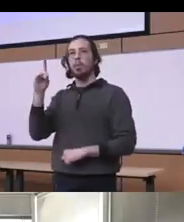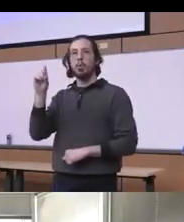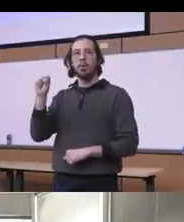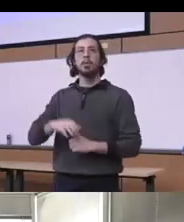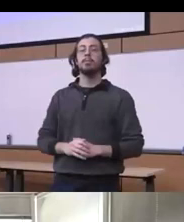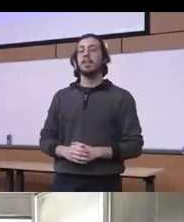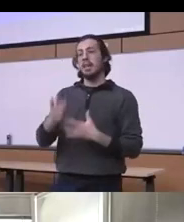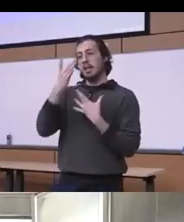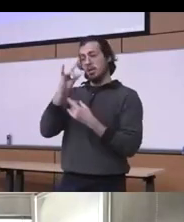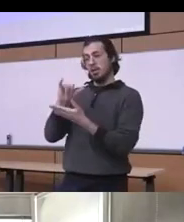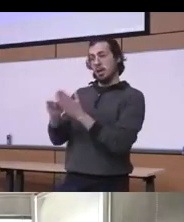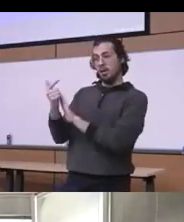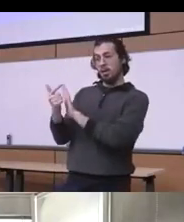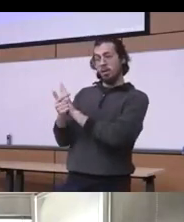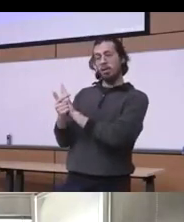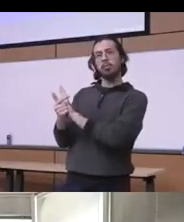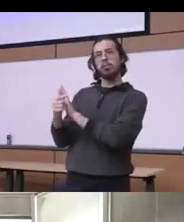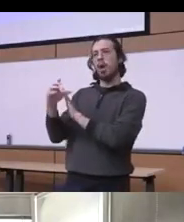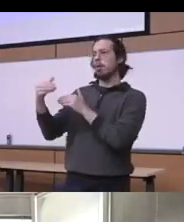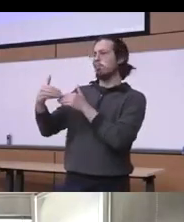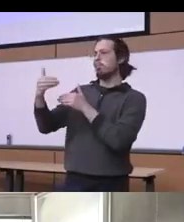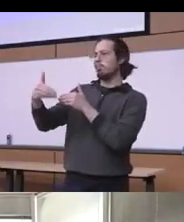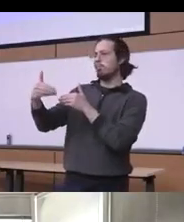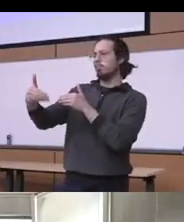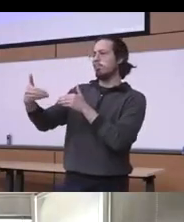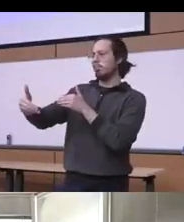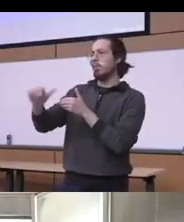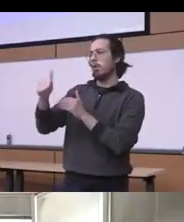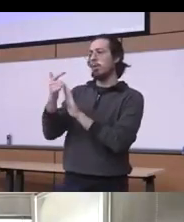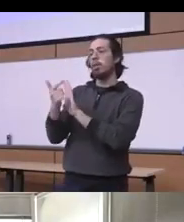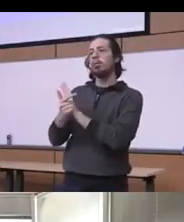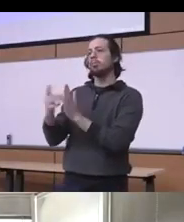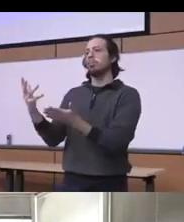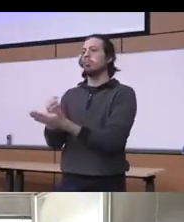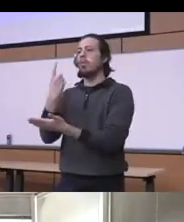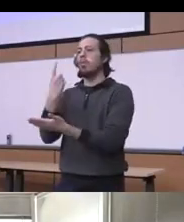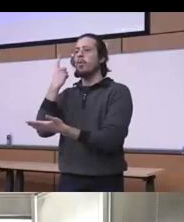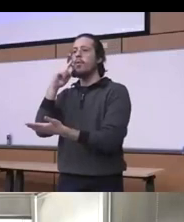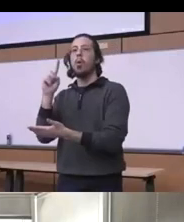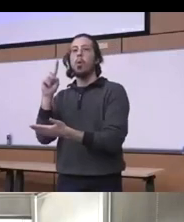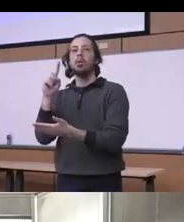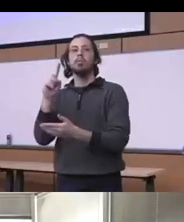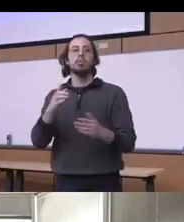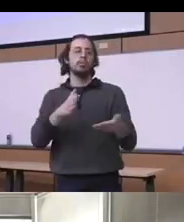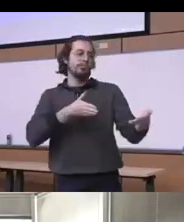basically and subsequent jurisputancia were used to prosecute Physicians who prescribe opioids for